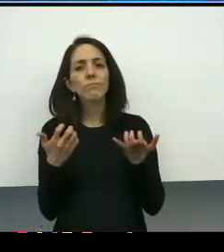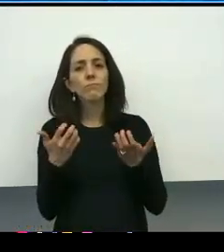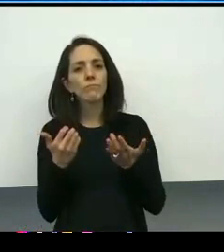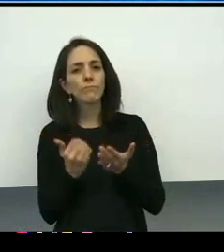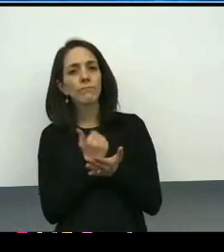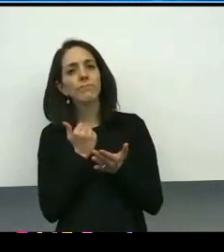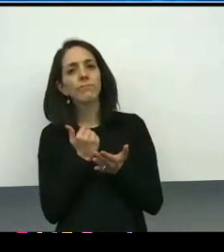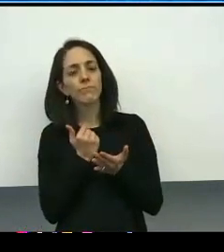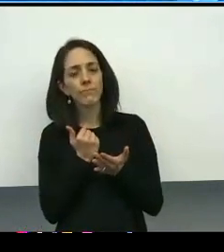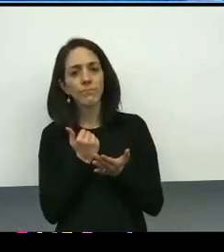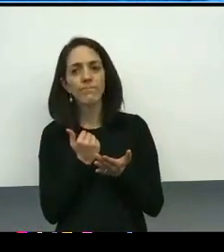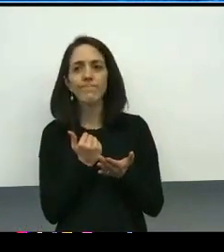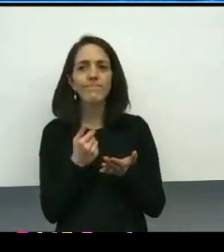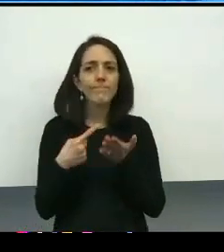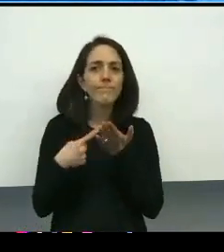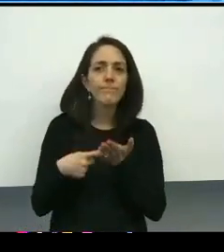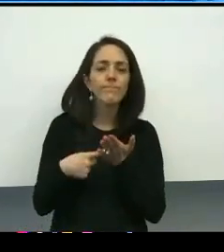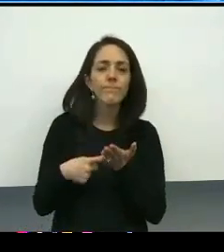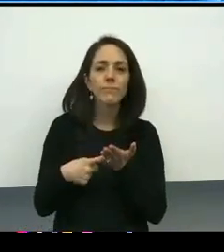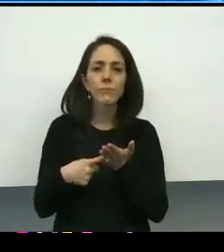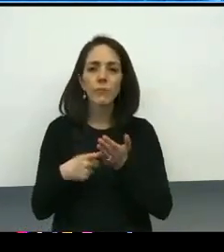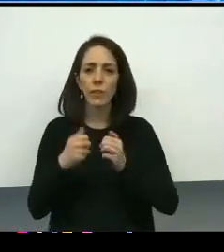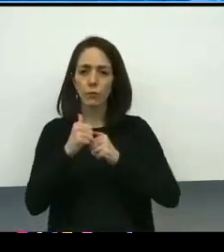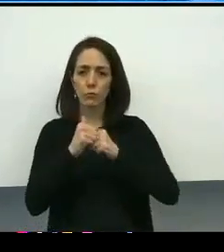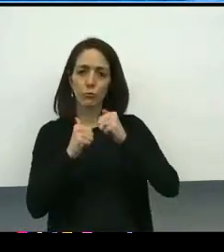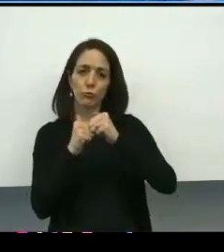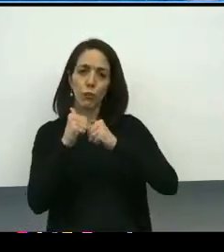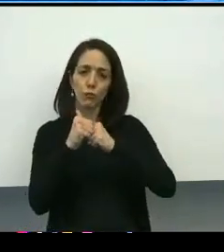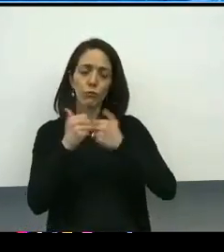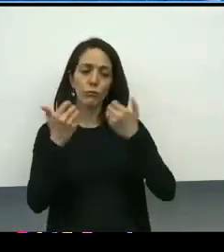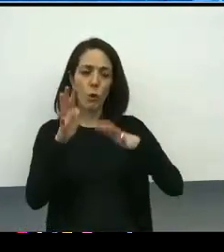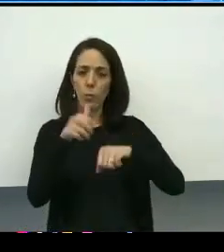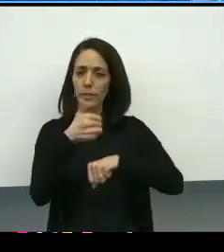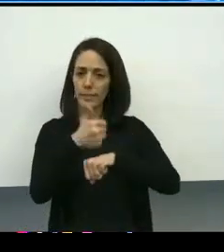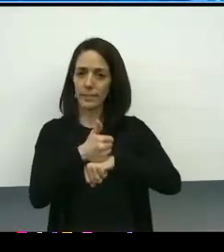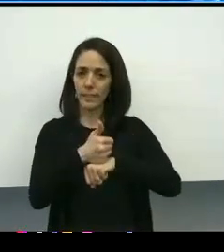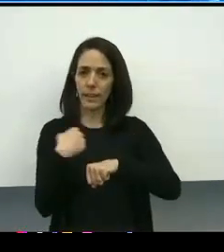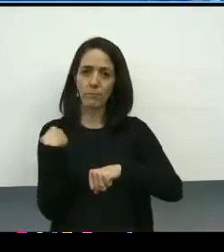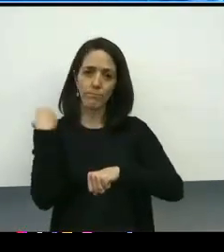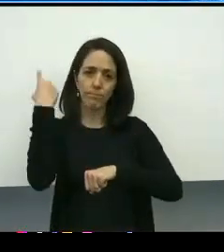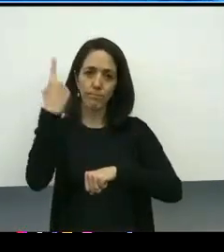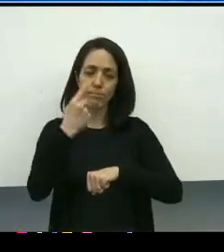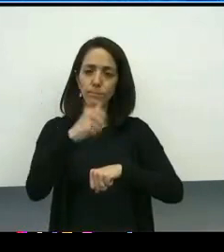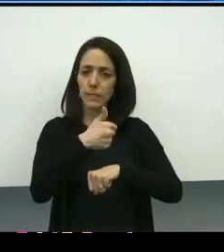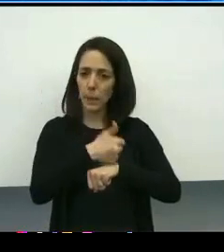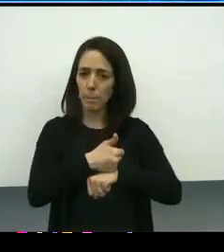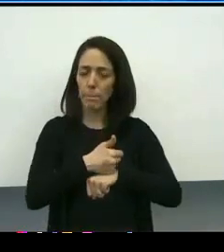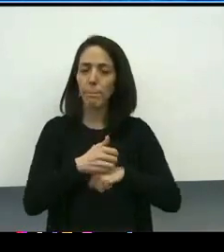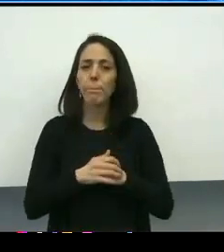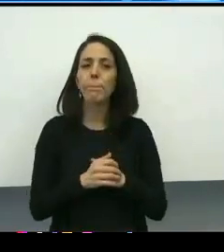to talk about the structures that have been put in place that will really ensure this is not a one-off,